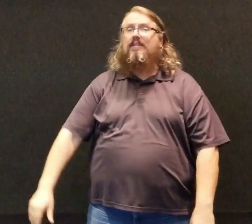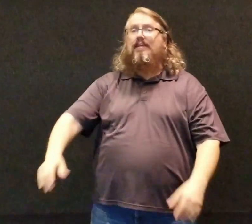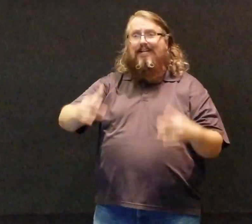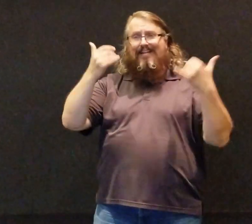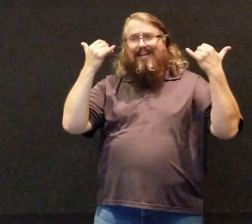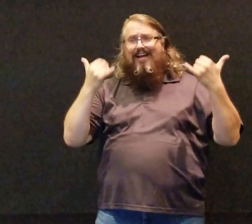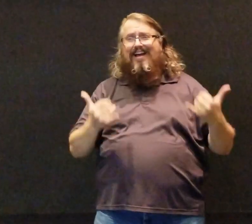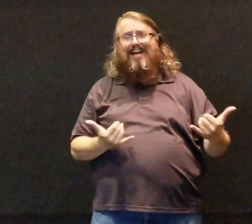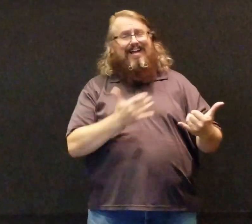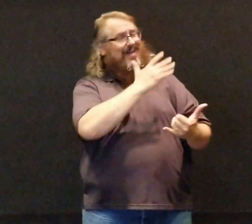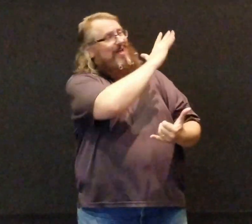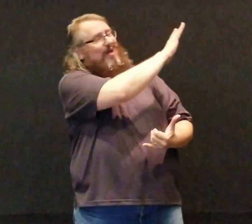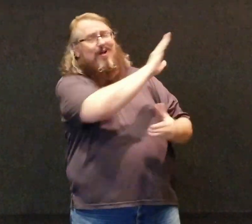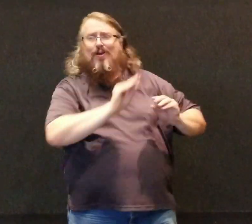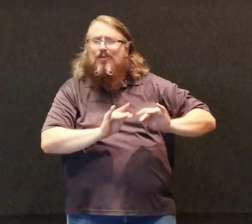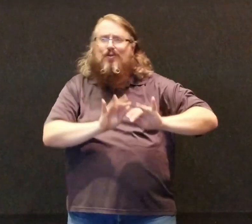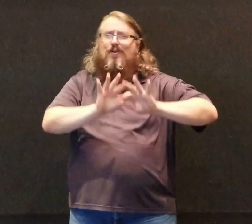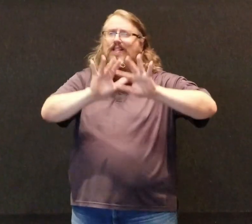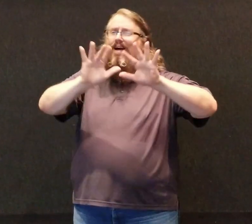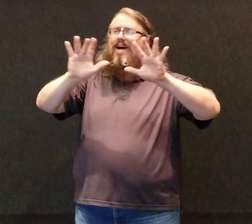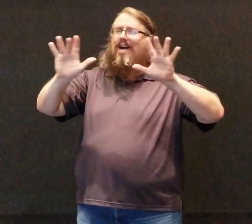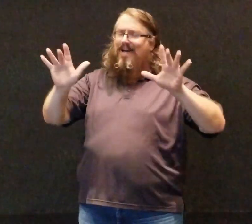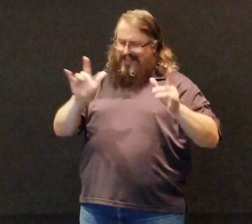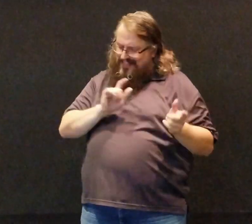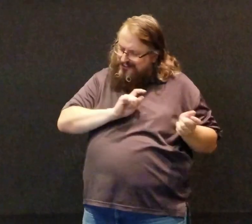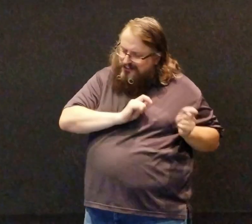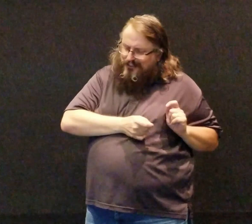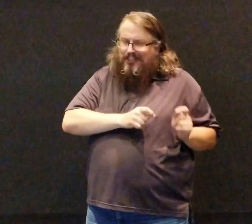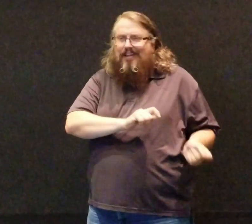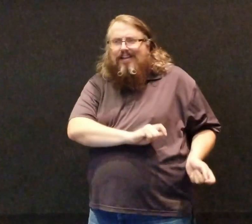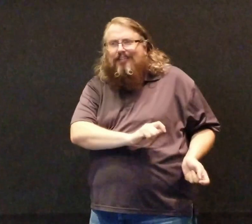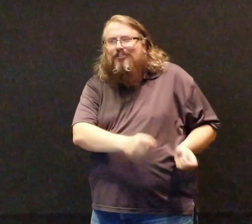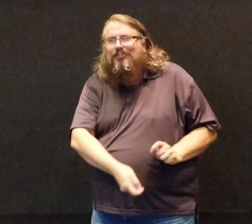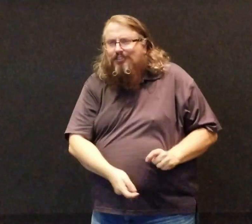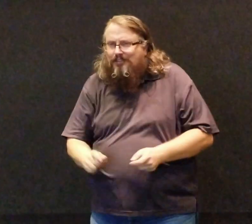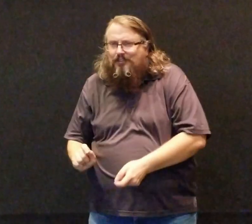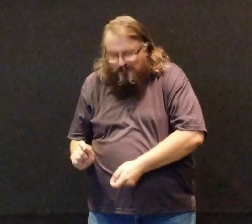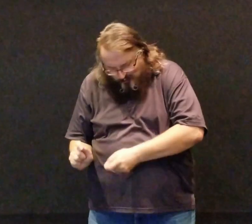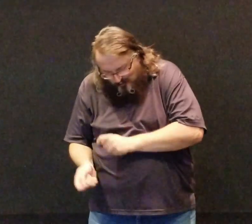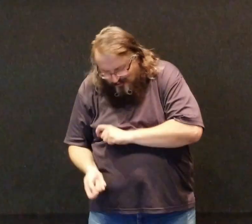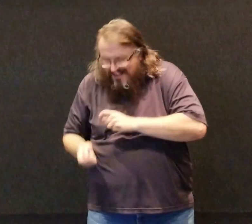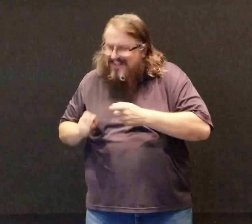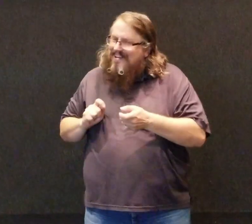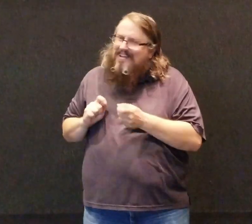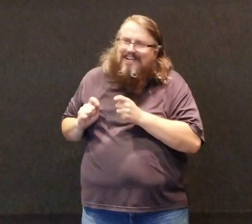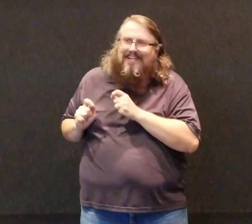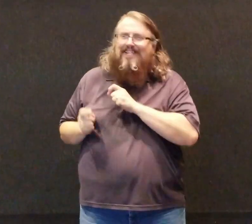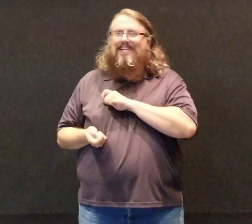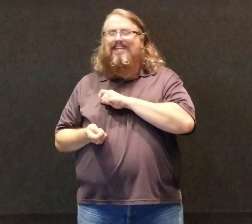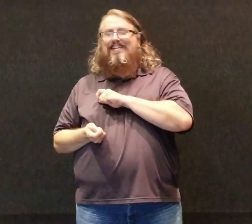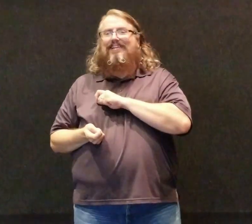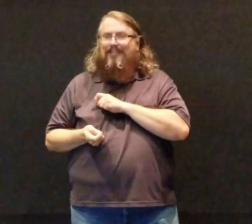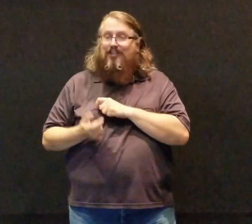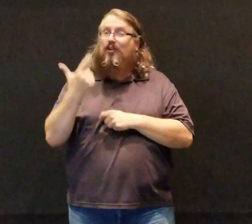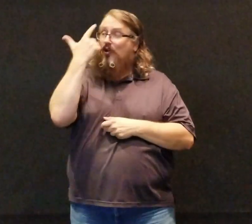And now Your light is painting over, over me